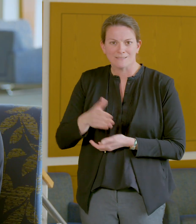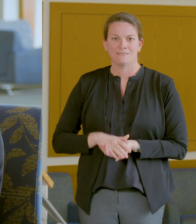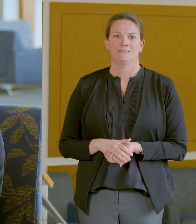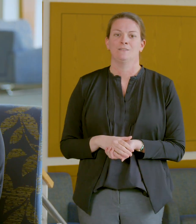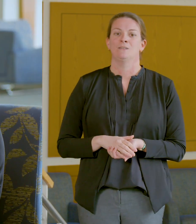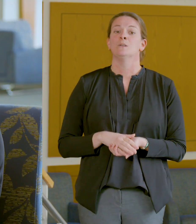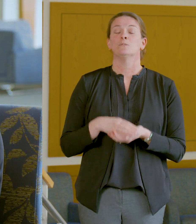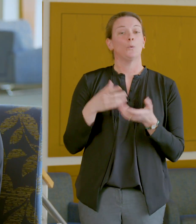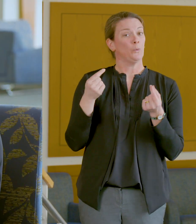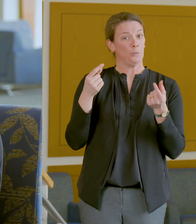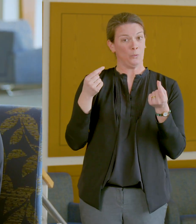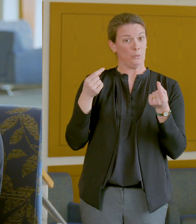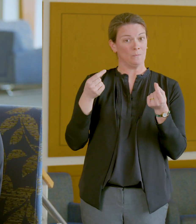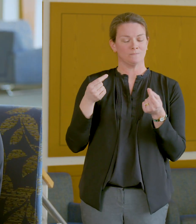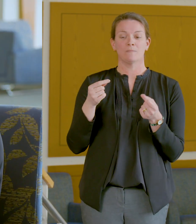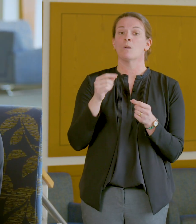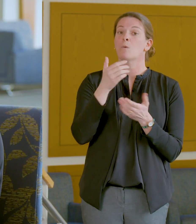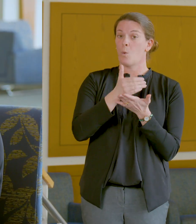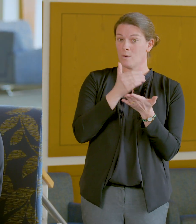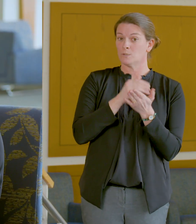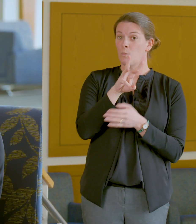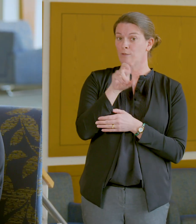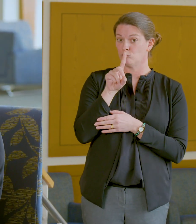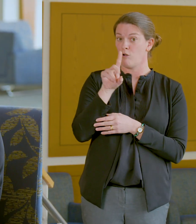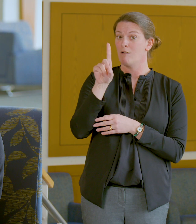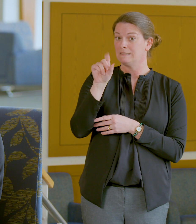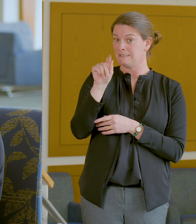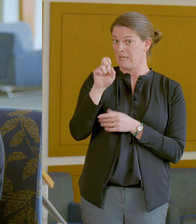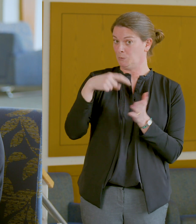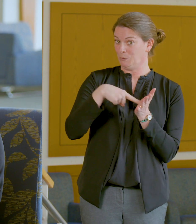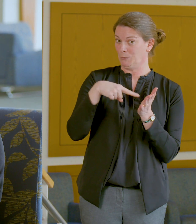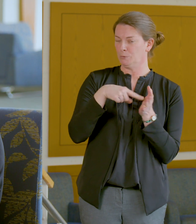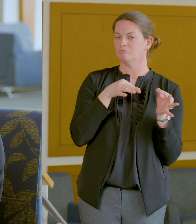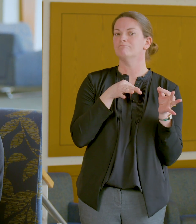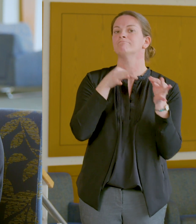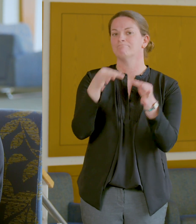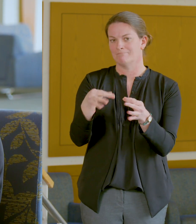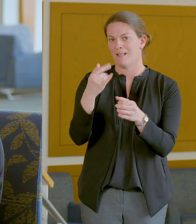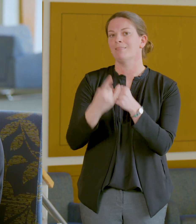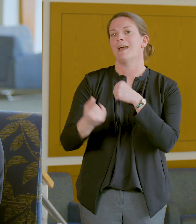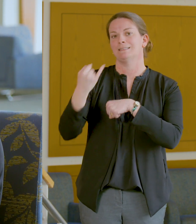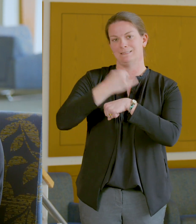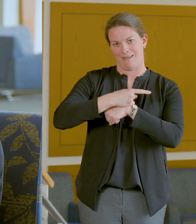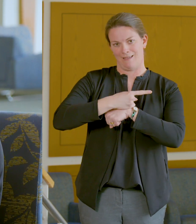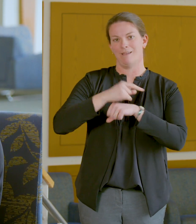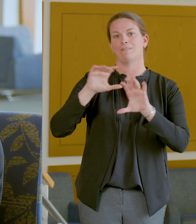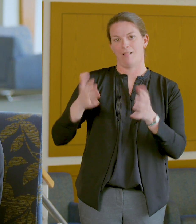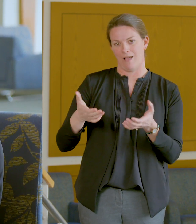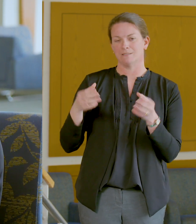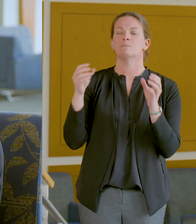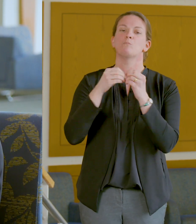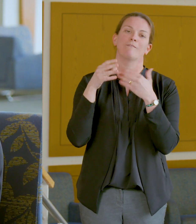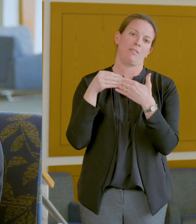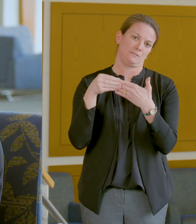Because of this, we’ve extended the course withdrawal date to the last day of classes to give you extra flexibility.